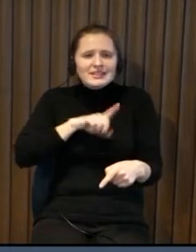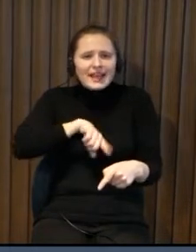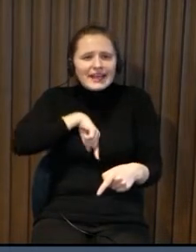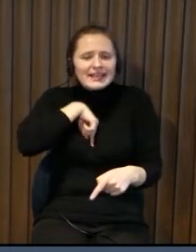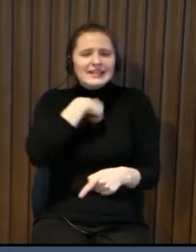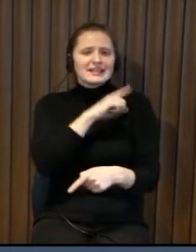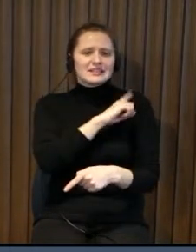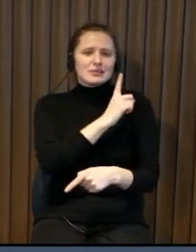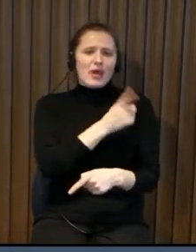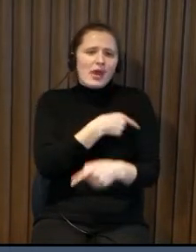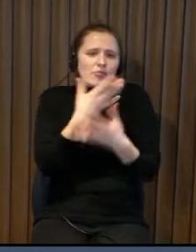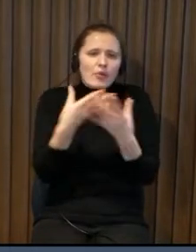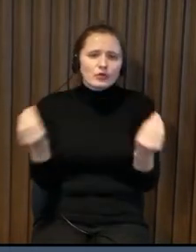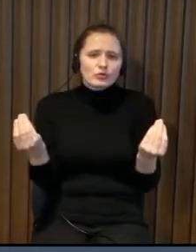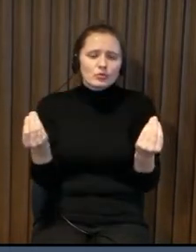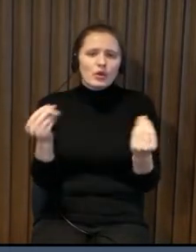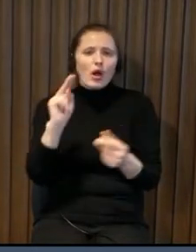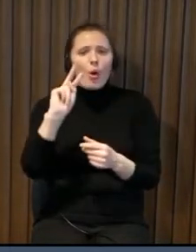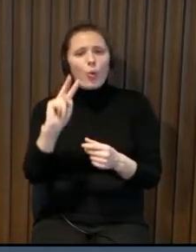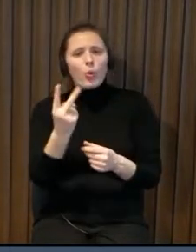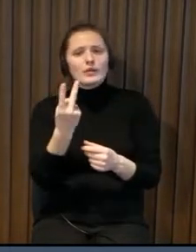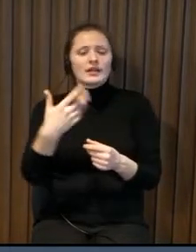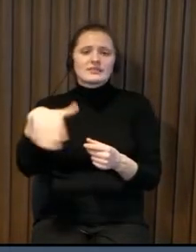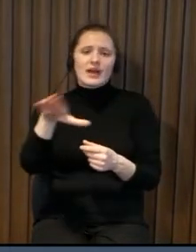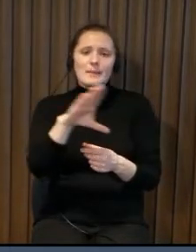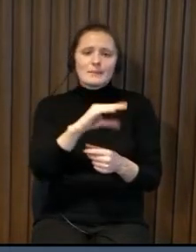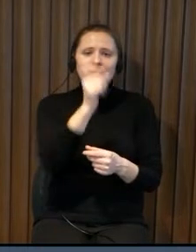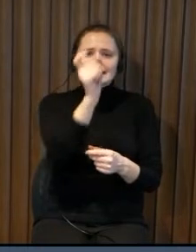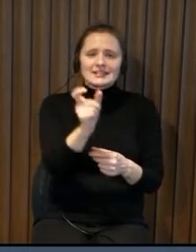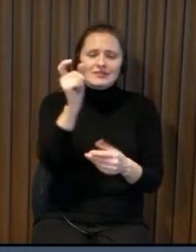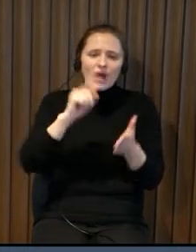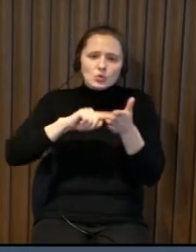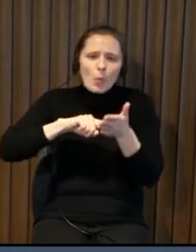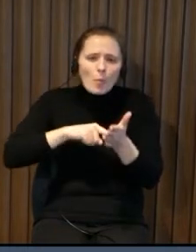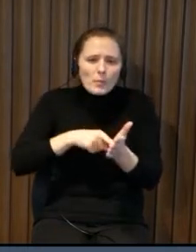and so this just stands there and nobody can use it because it's broken already